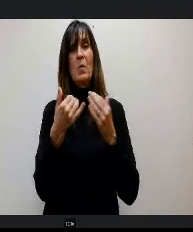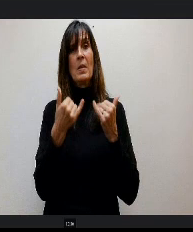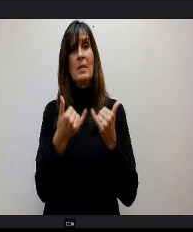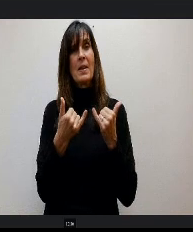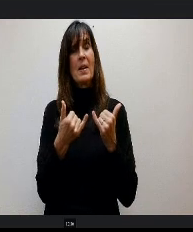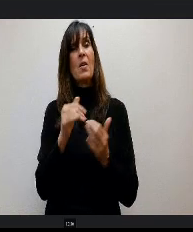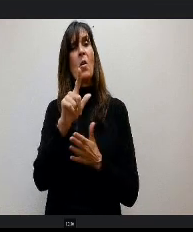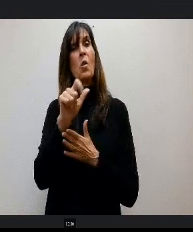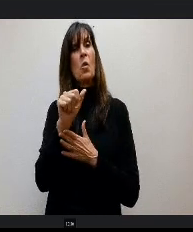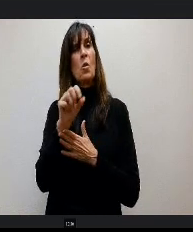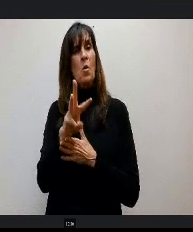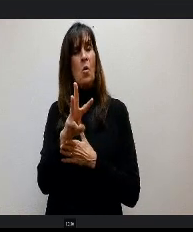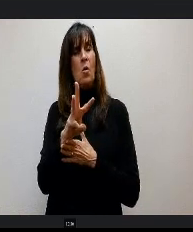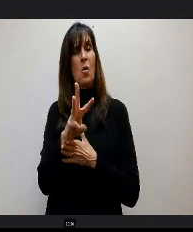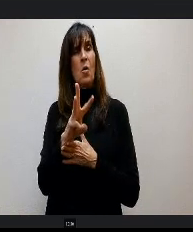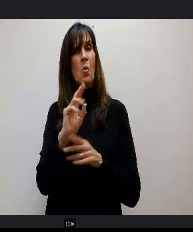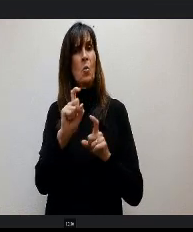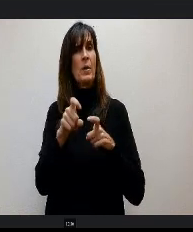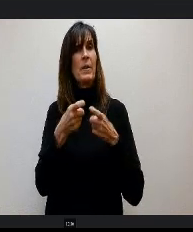give you in year 2526.